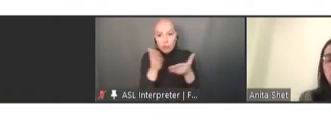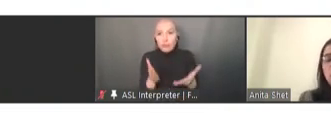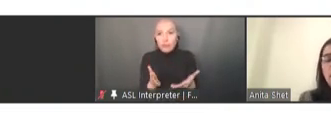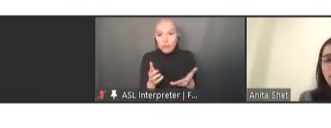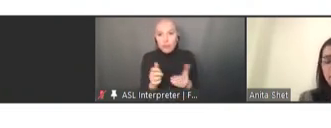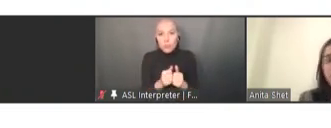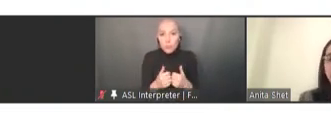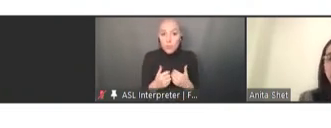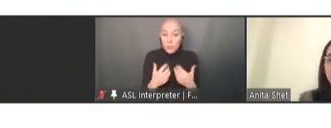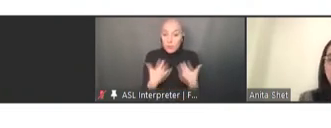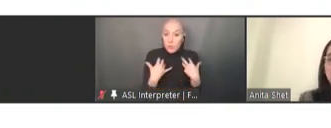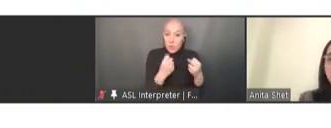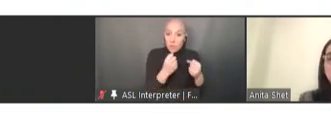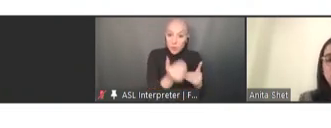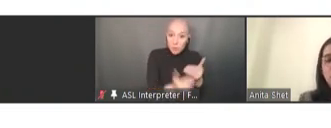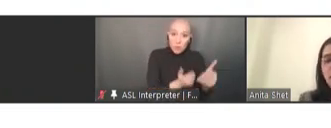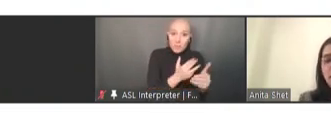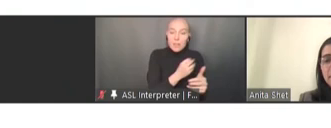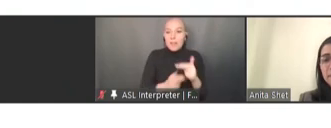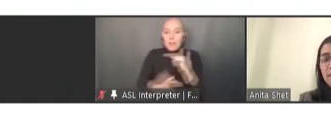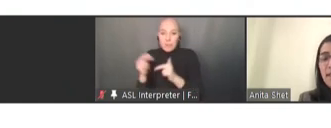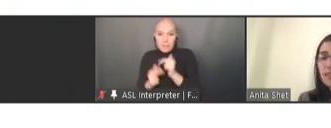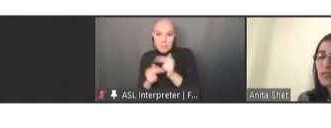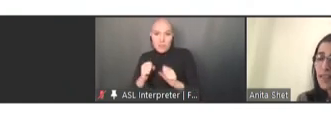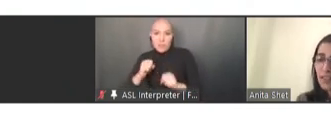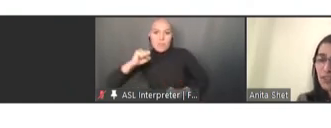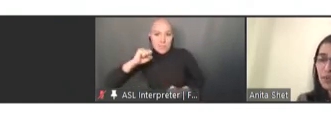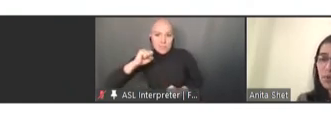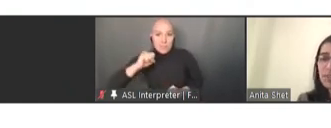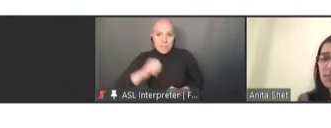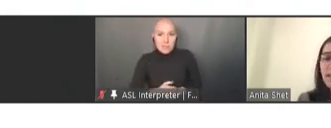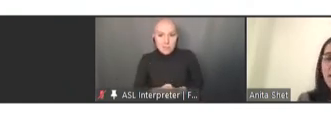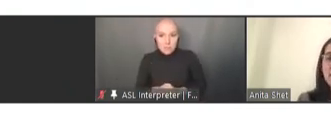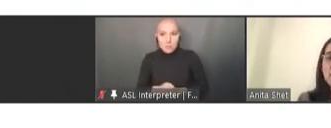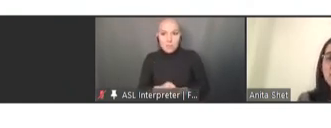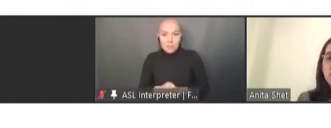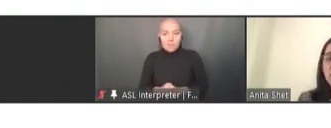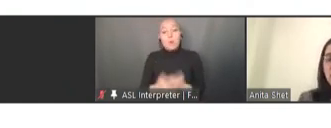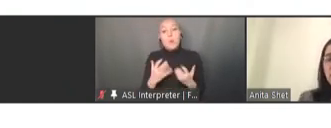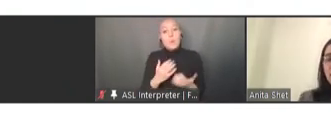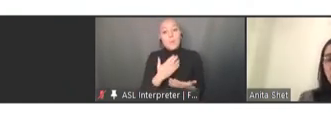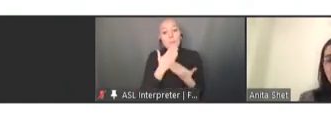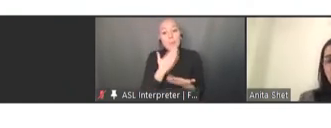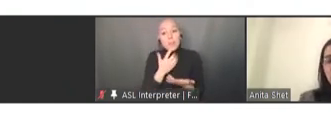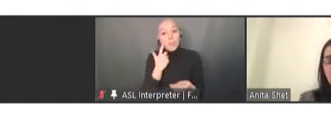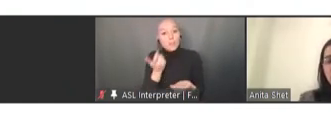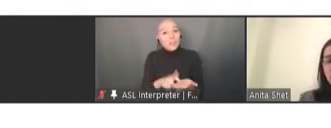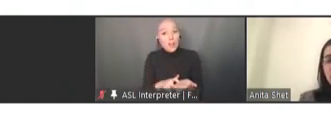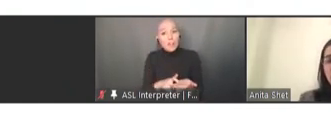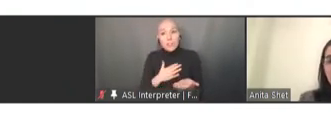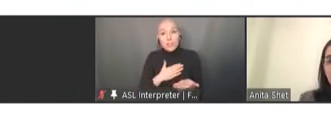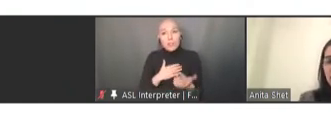many partners have put together. So, I'd like to thank you and acknowledge my colleagues at IVAC